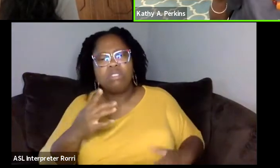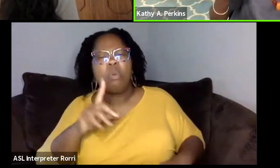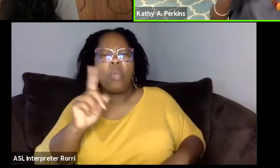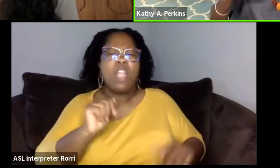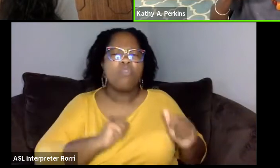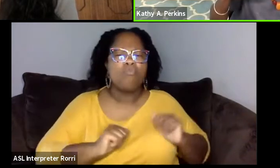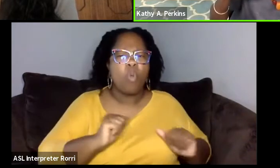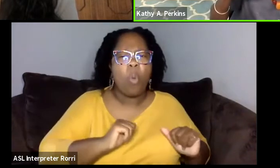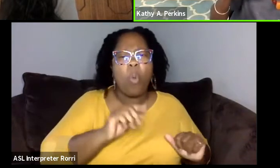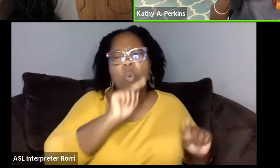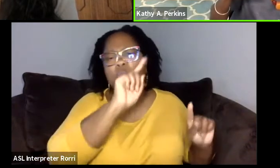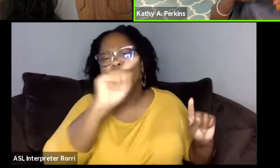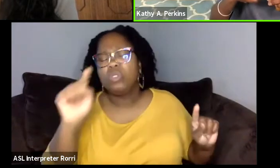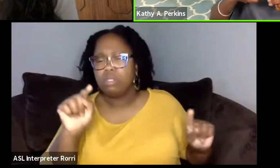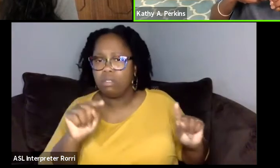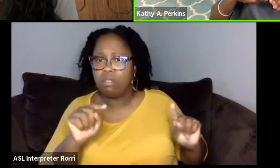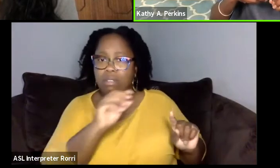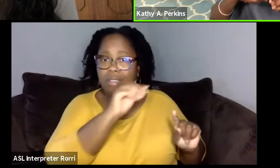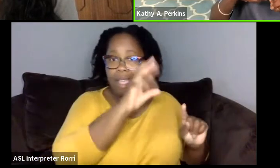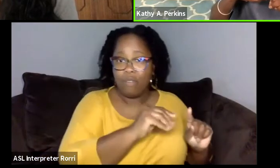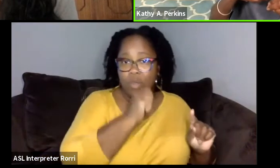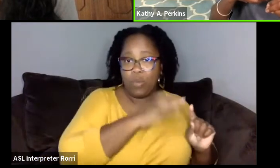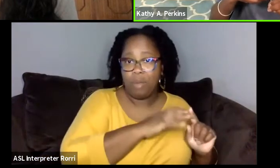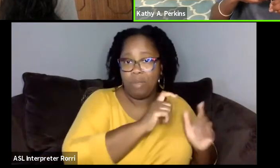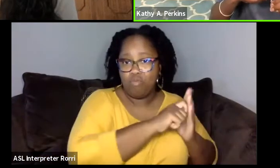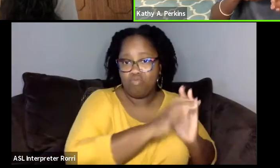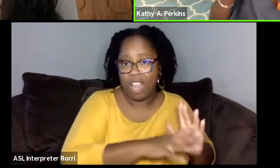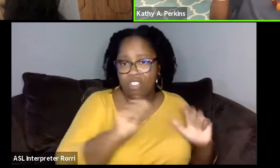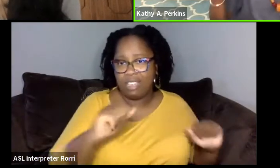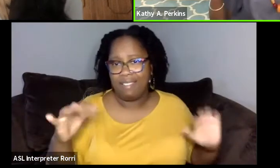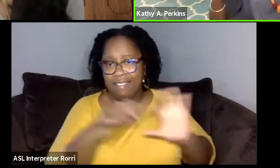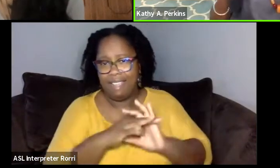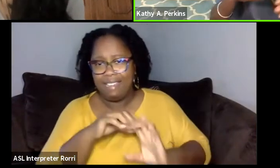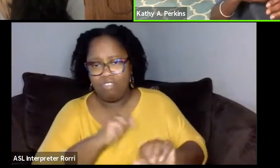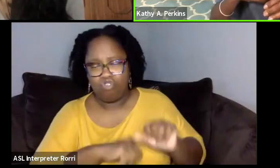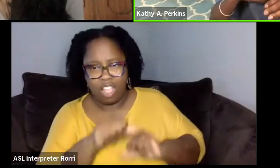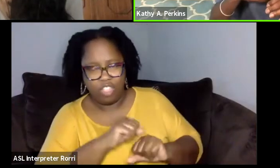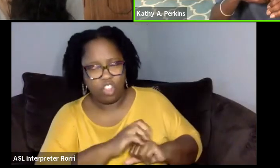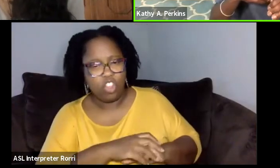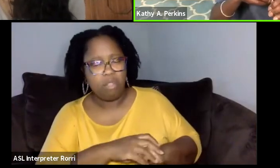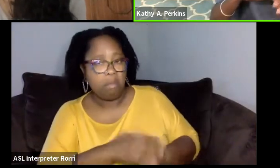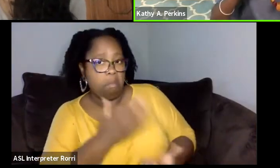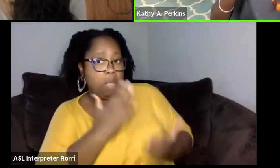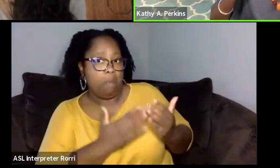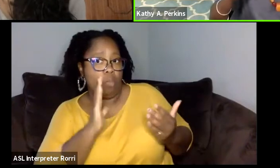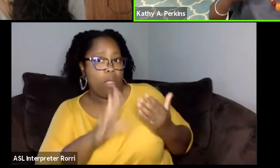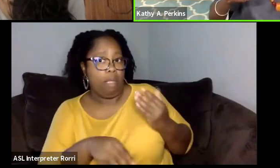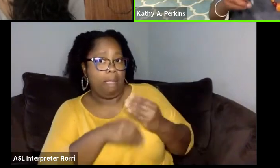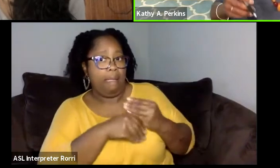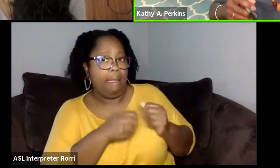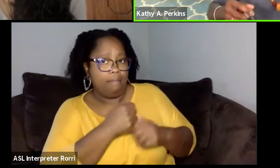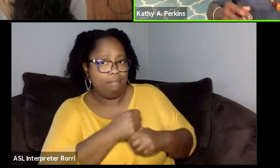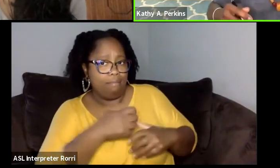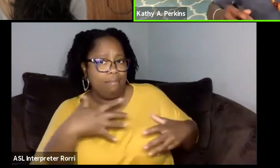and it's a way to connect African women writers. So, I mean, she may be expanding to that, but I would love to see something like that,